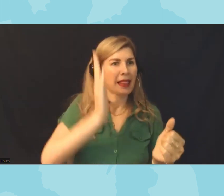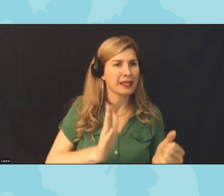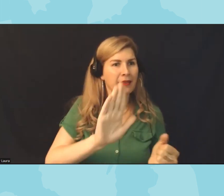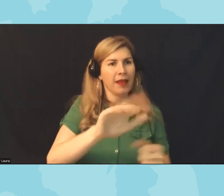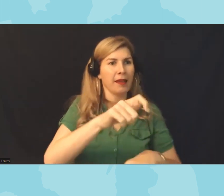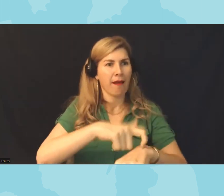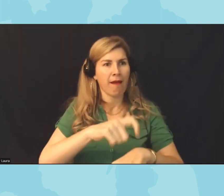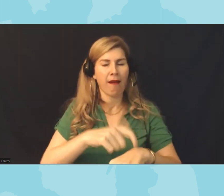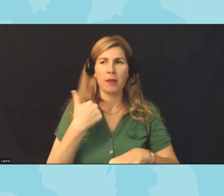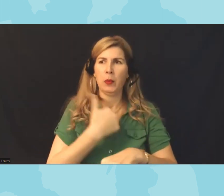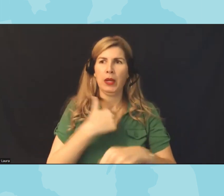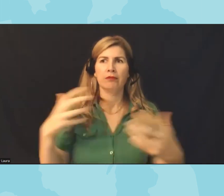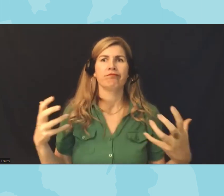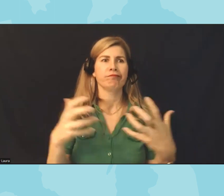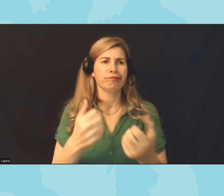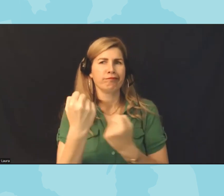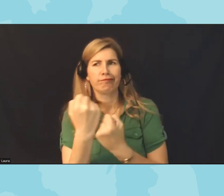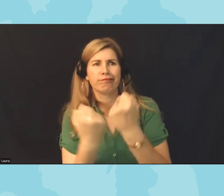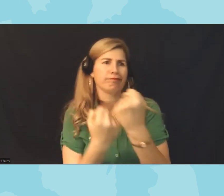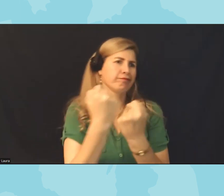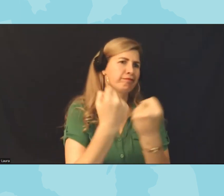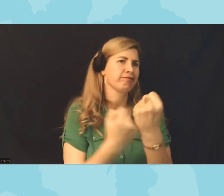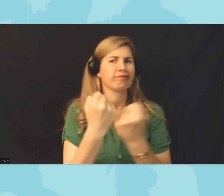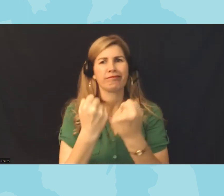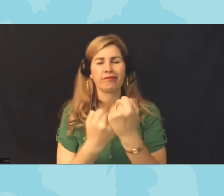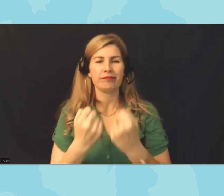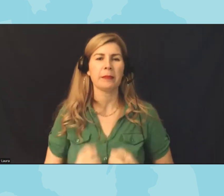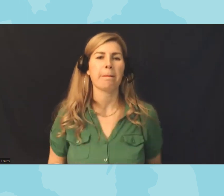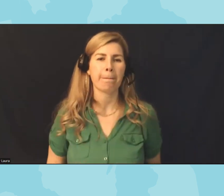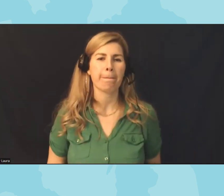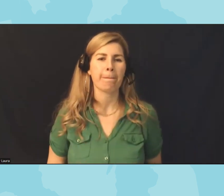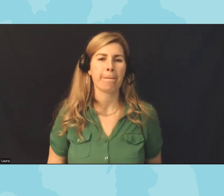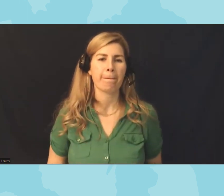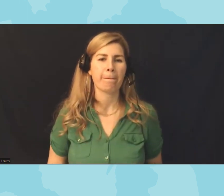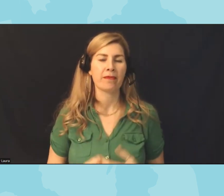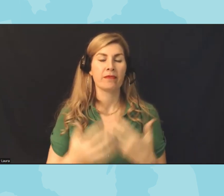collaborate and be a resource to one another in this fight uh so I want to go ahead and introduce